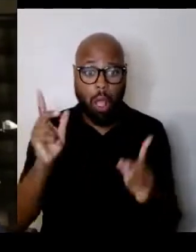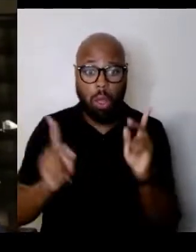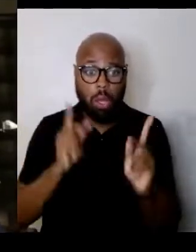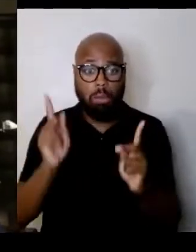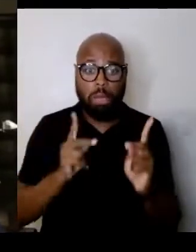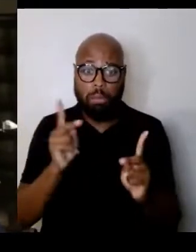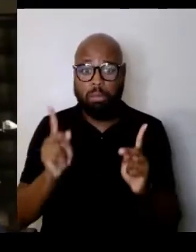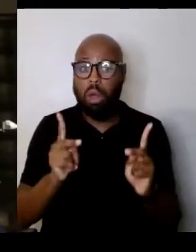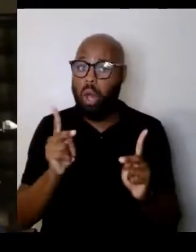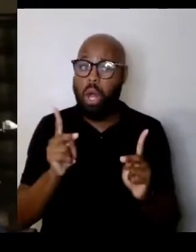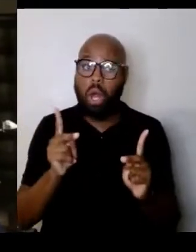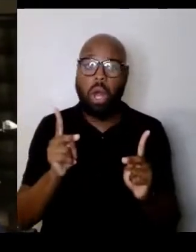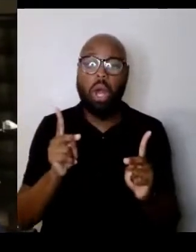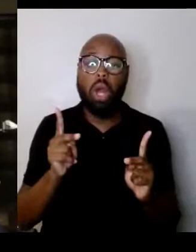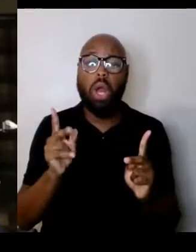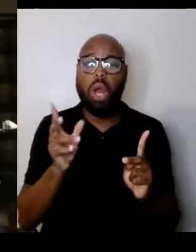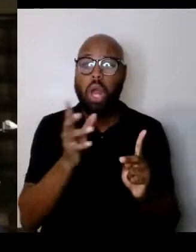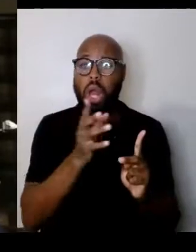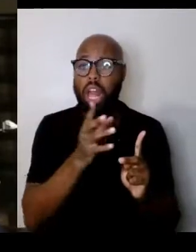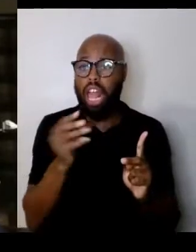and what their thoughts are